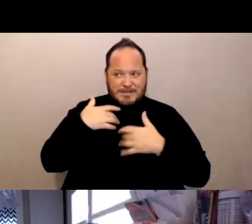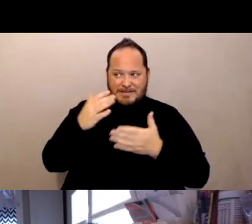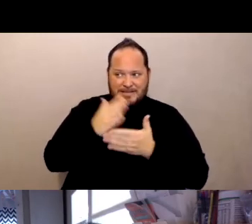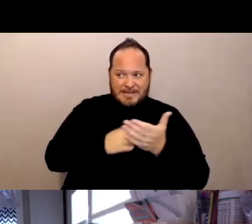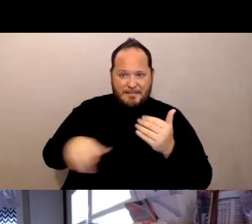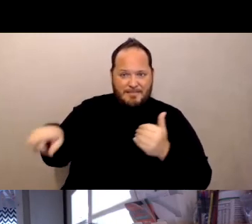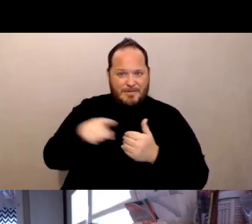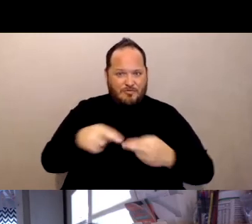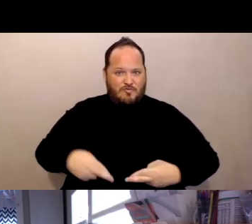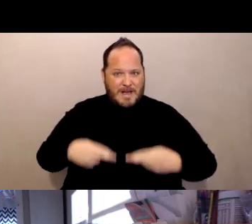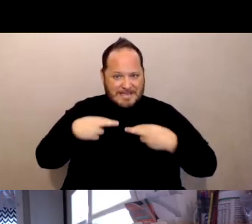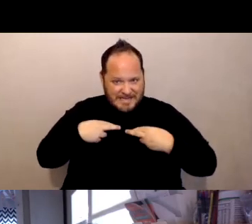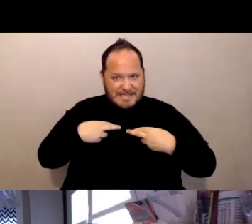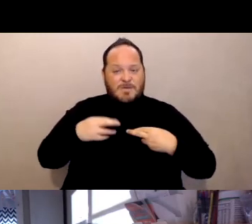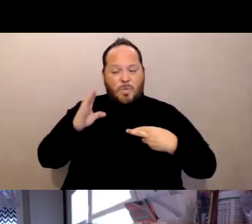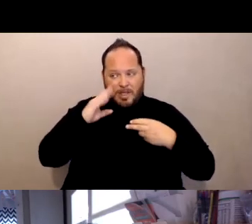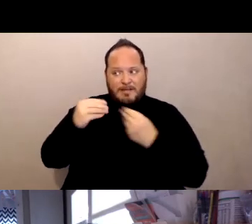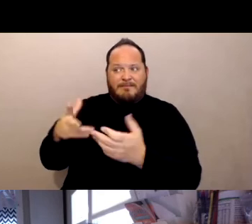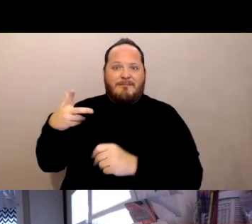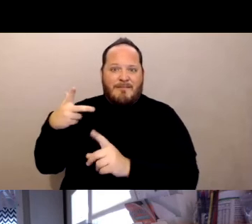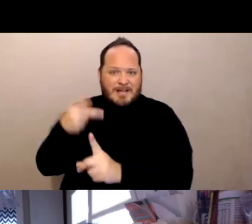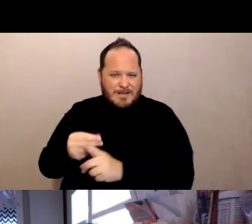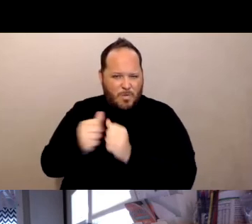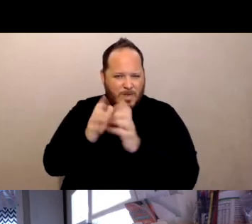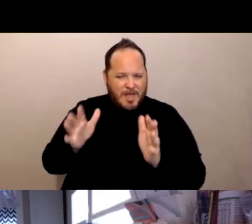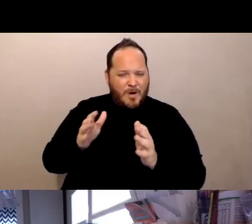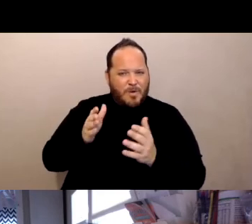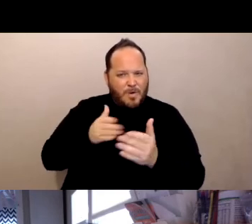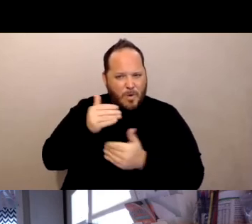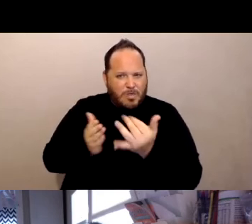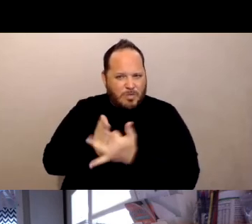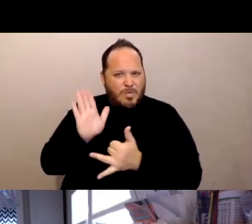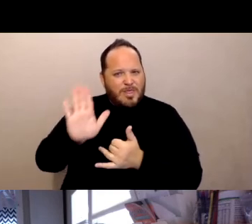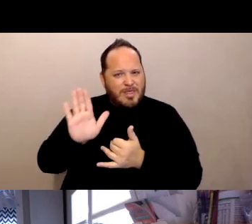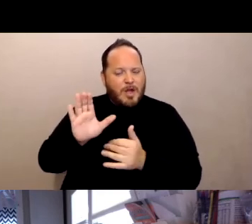required process to make decisions on their behalf. Another concern that I have is sort of the flip side